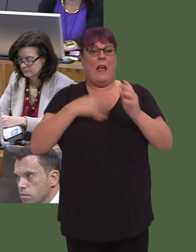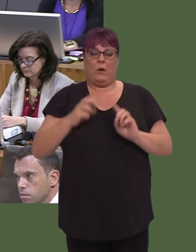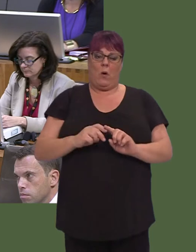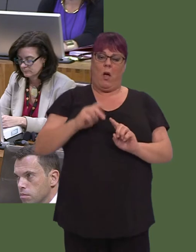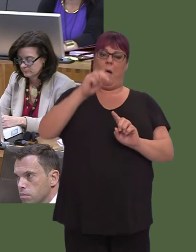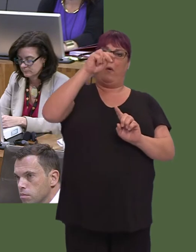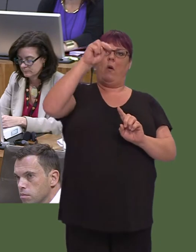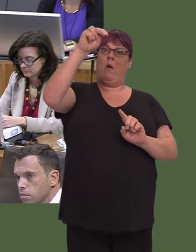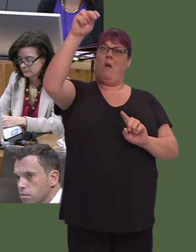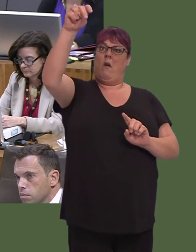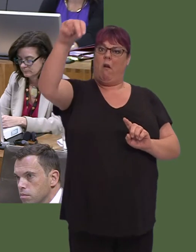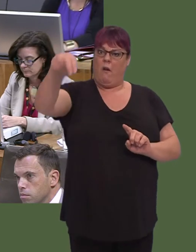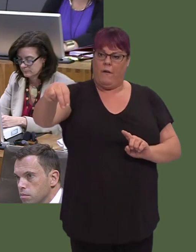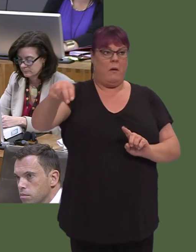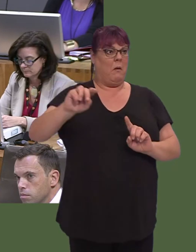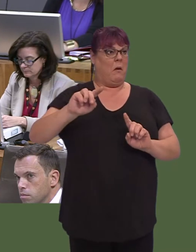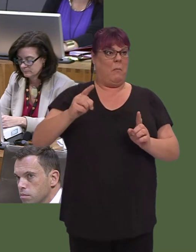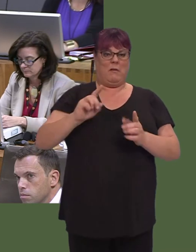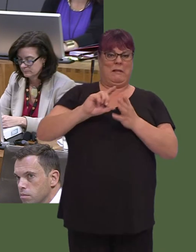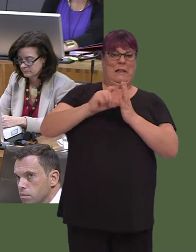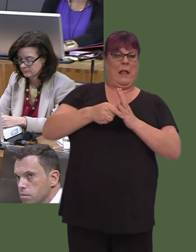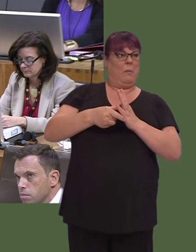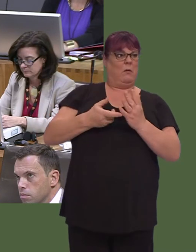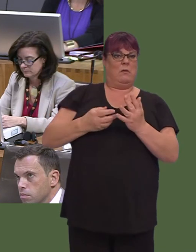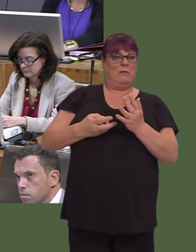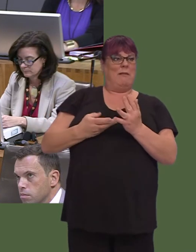a bridge, but there's no other way of doing it; that will need to be resolved as well.